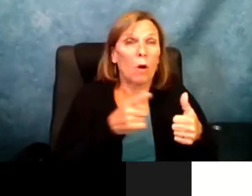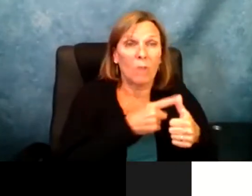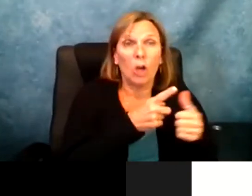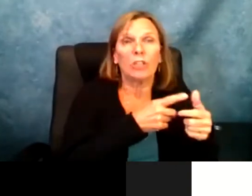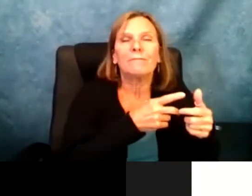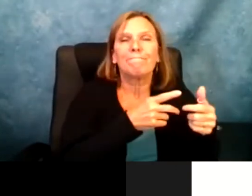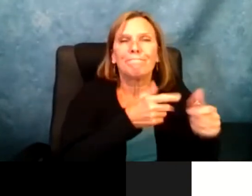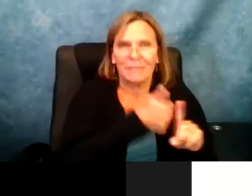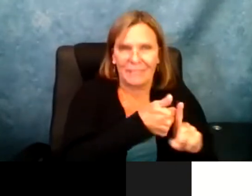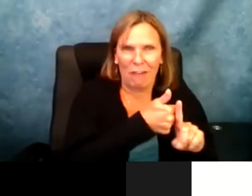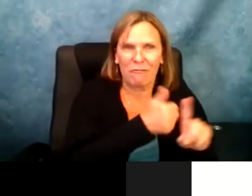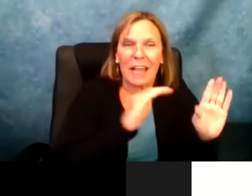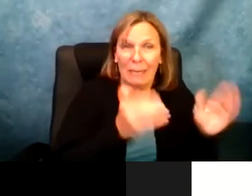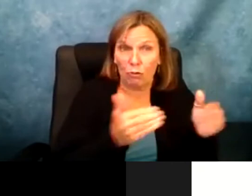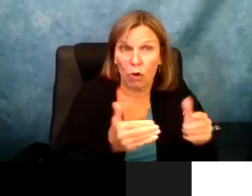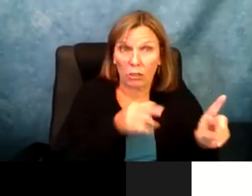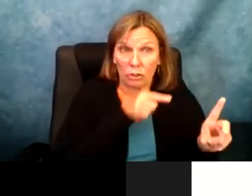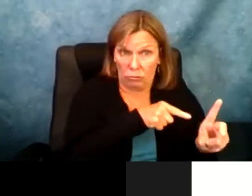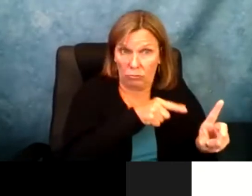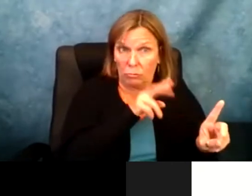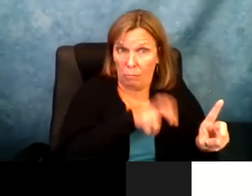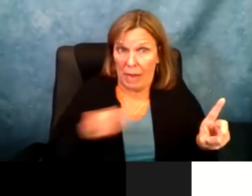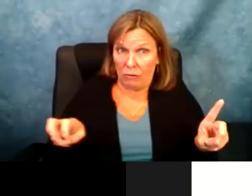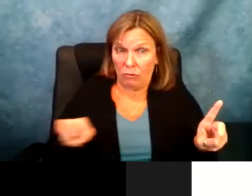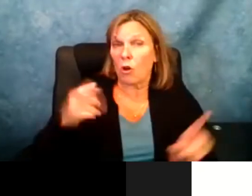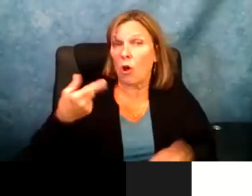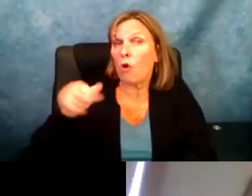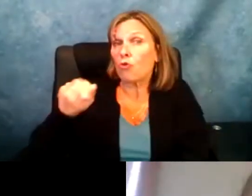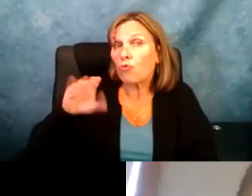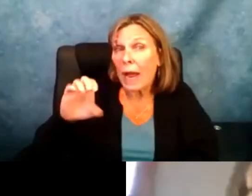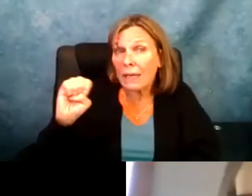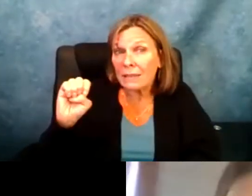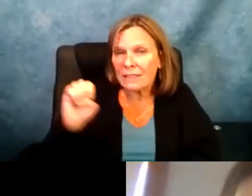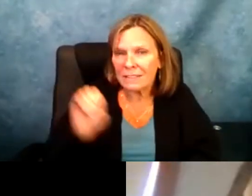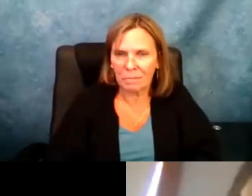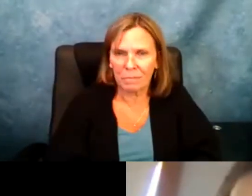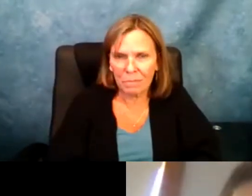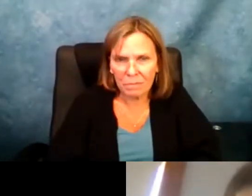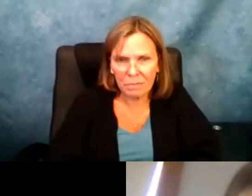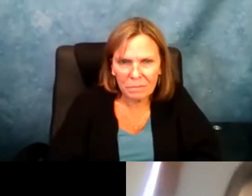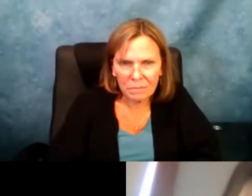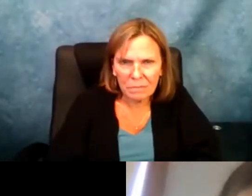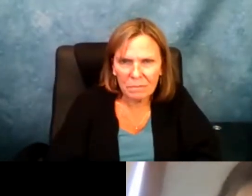We will have the panel self-introduction. Can we